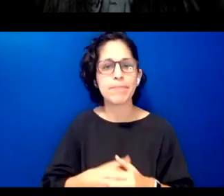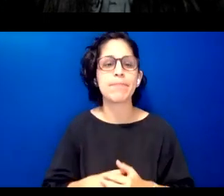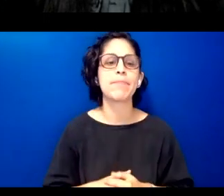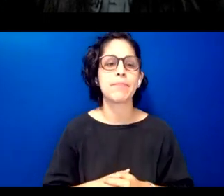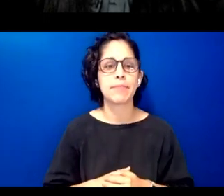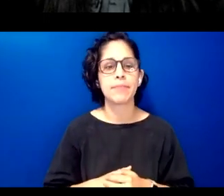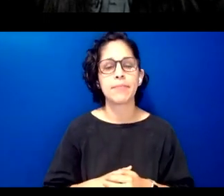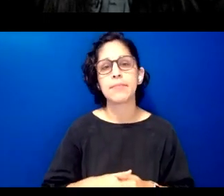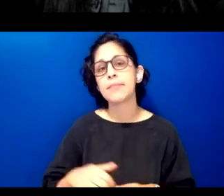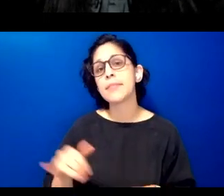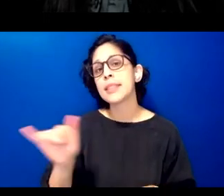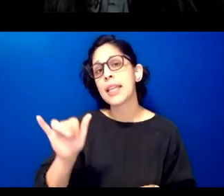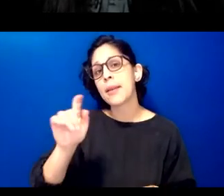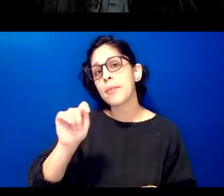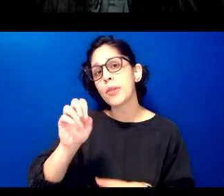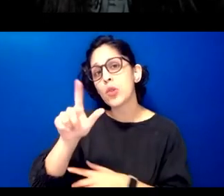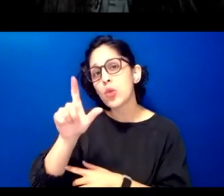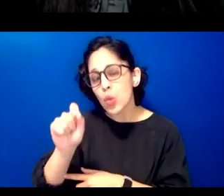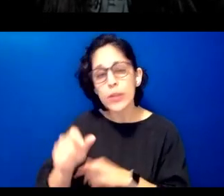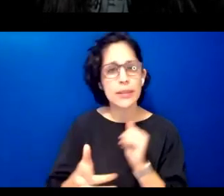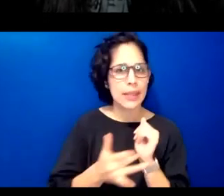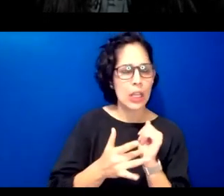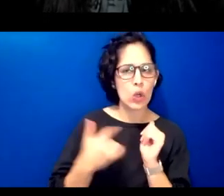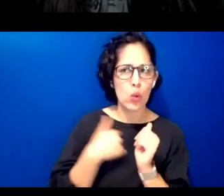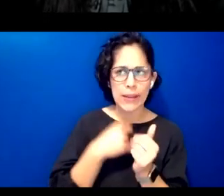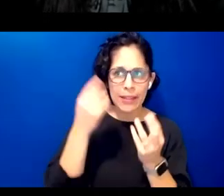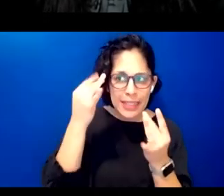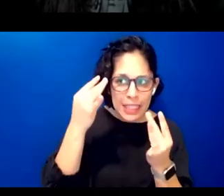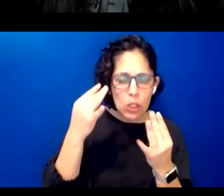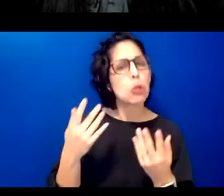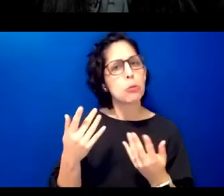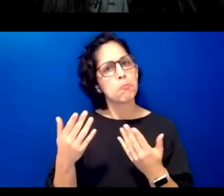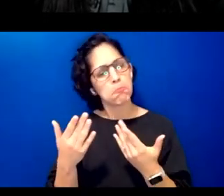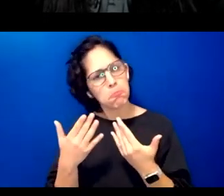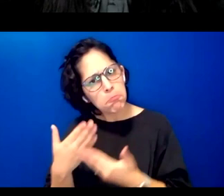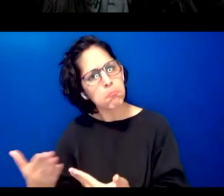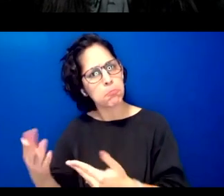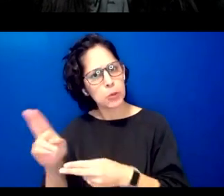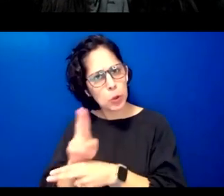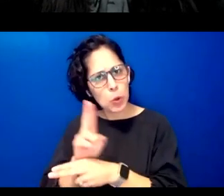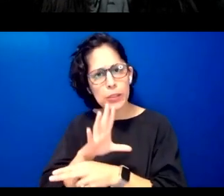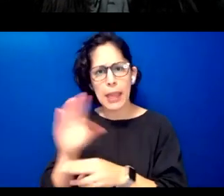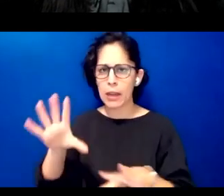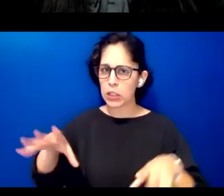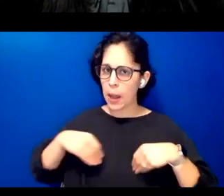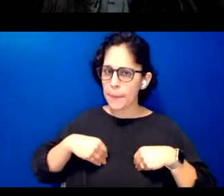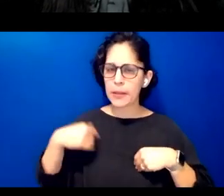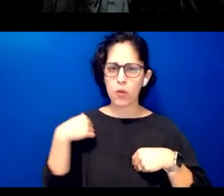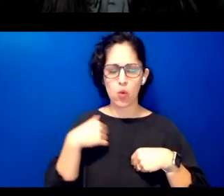and technologies that we have considered used adopted and adapted have created yet additional